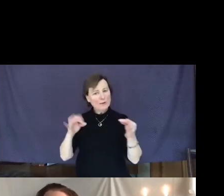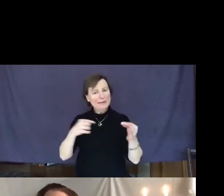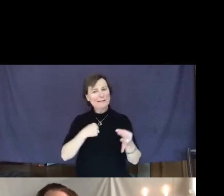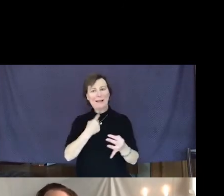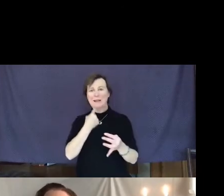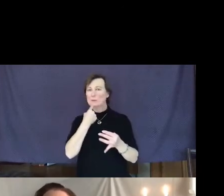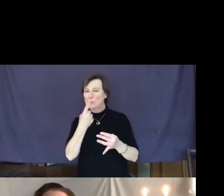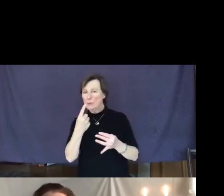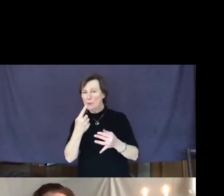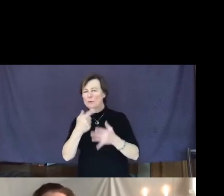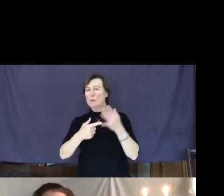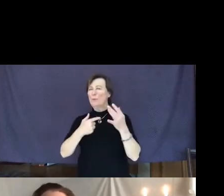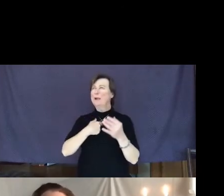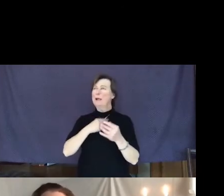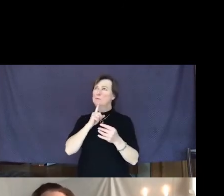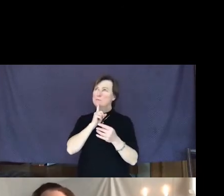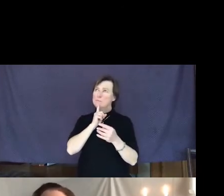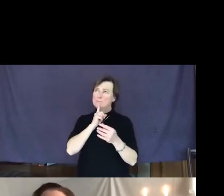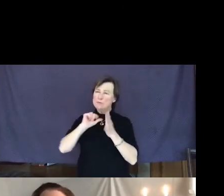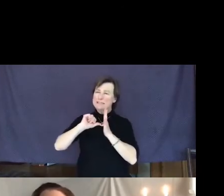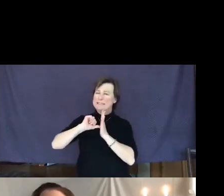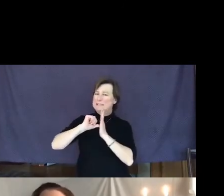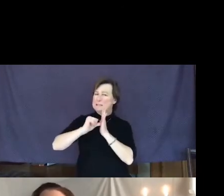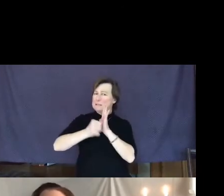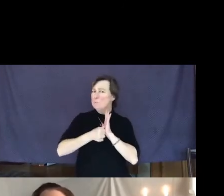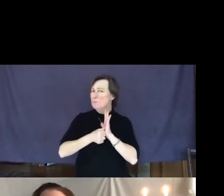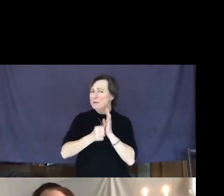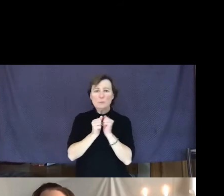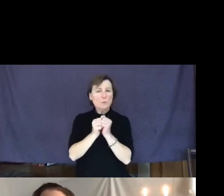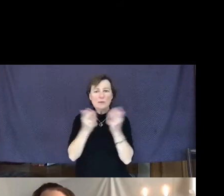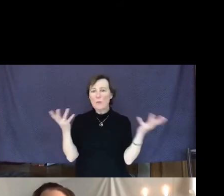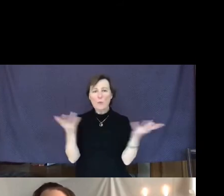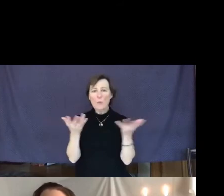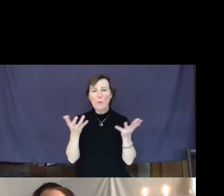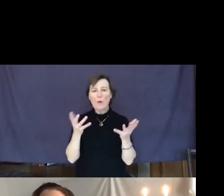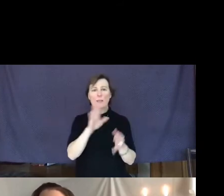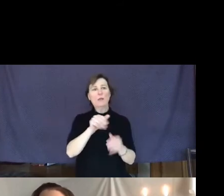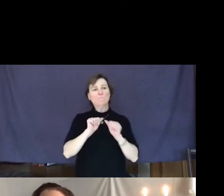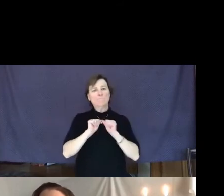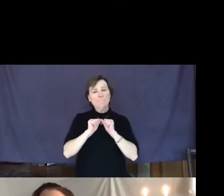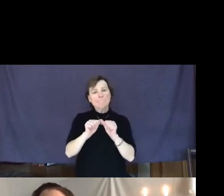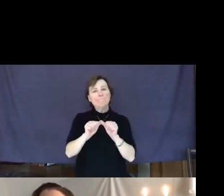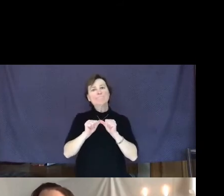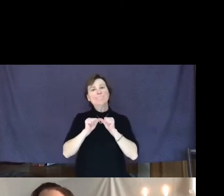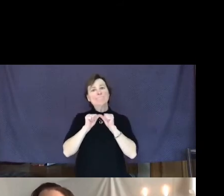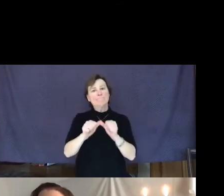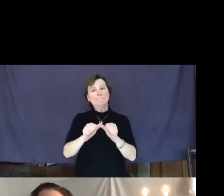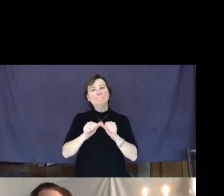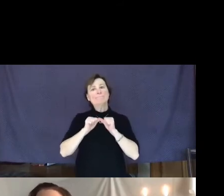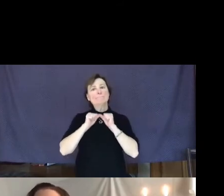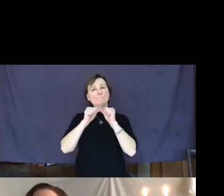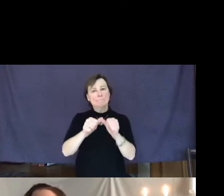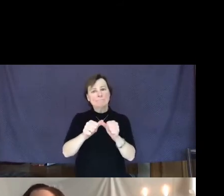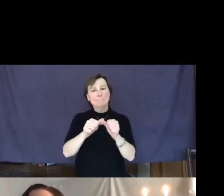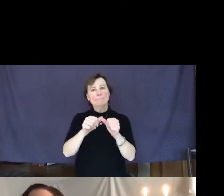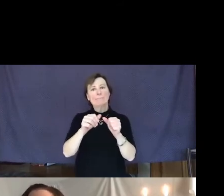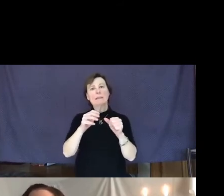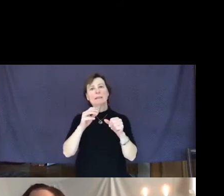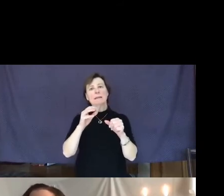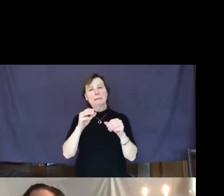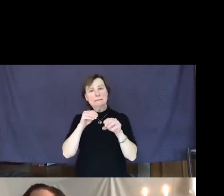I'm impressed by their perseverance in championing equality.